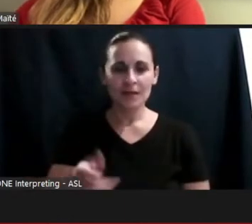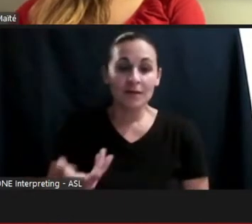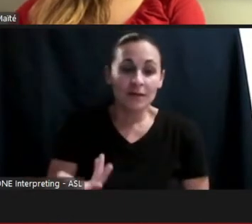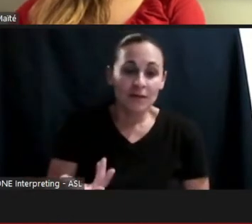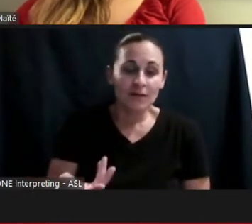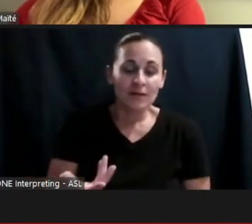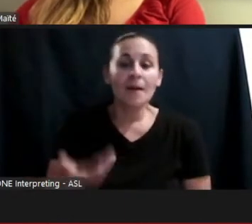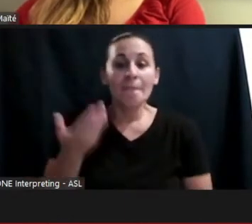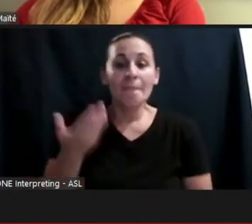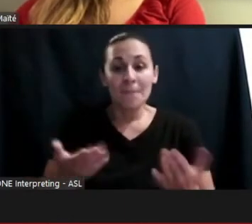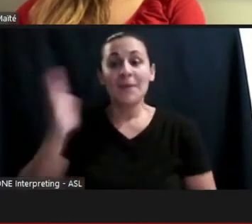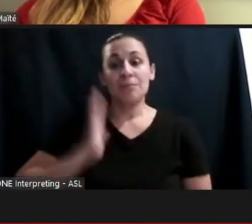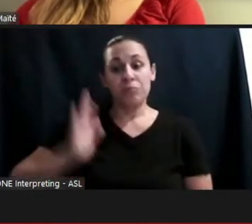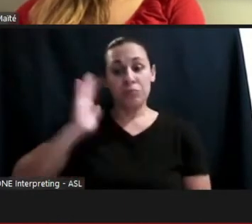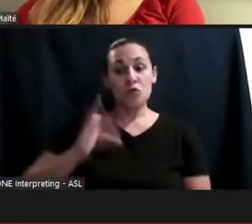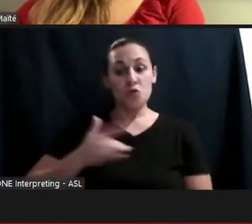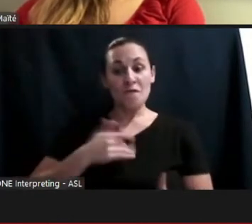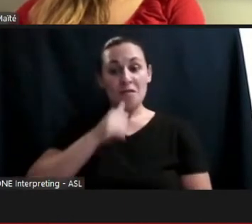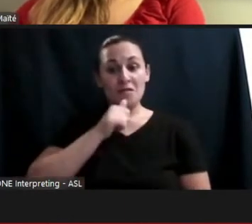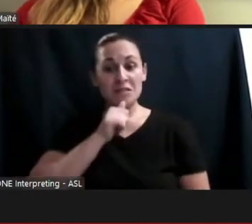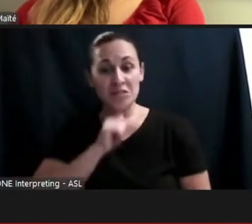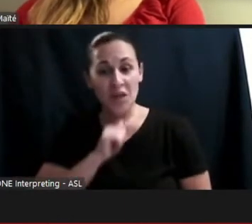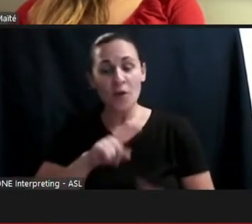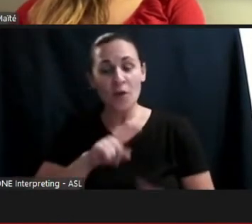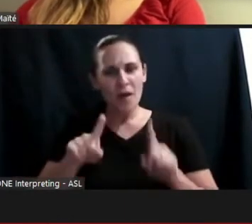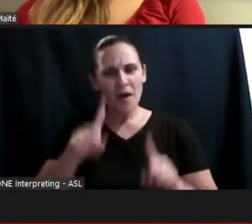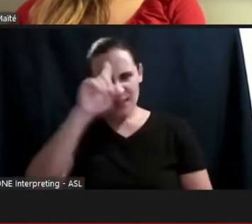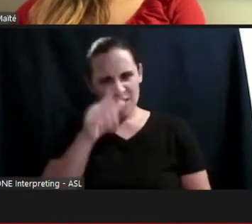but that's up to you. It's not up to the doctor to decide if you are suffering…